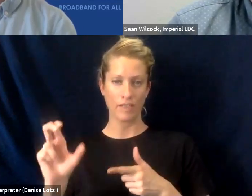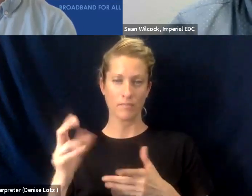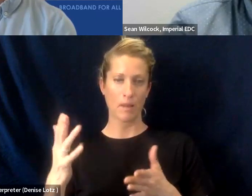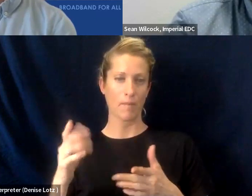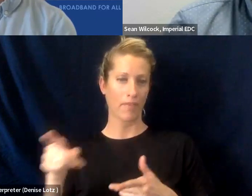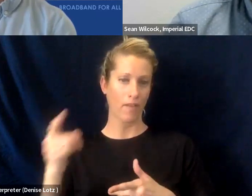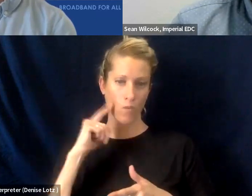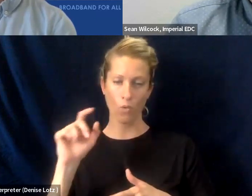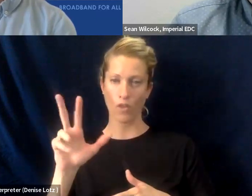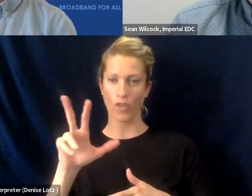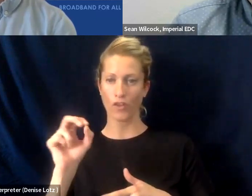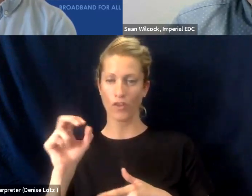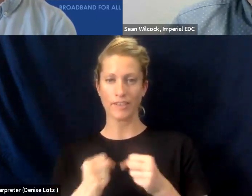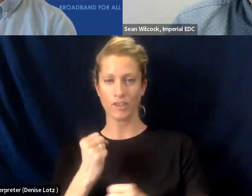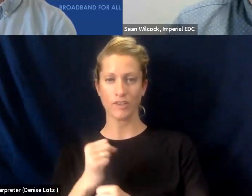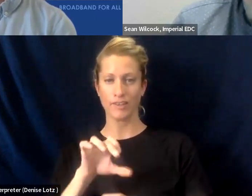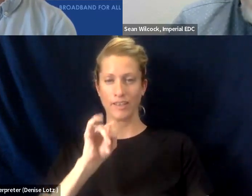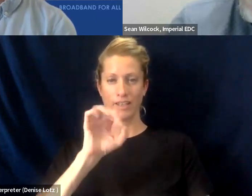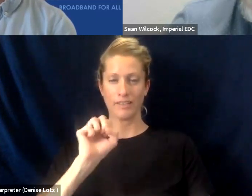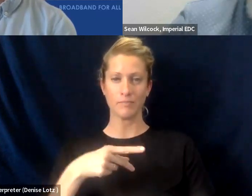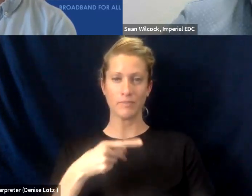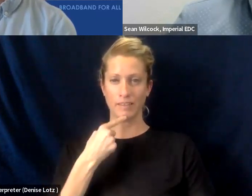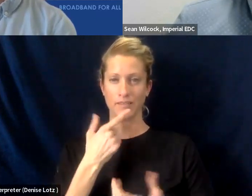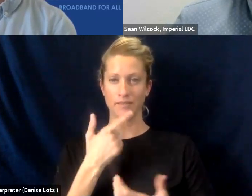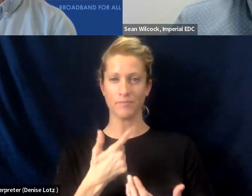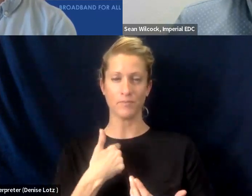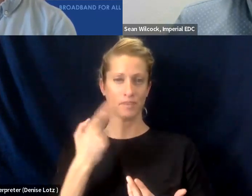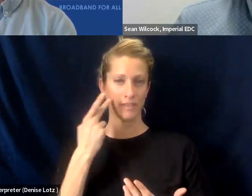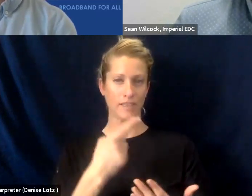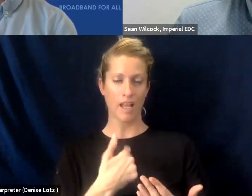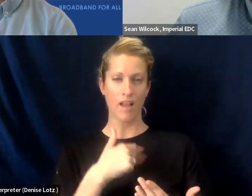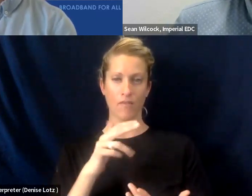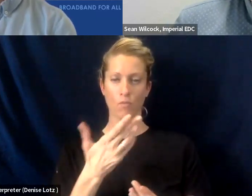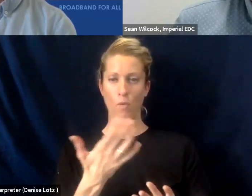So when we go to the ISPs and we say, look what better customers could you possibly want